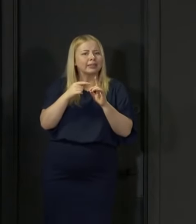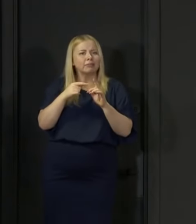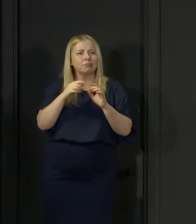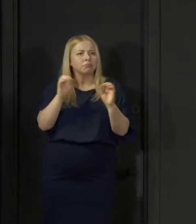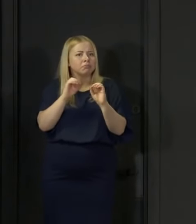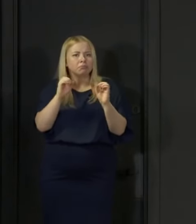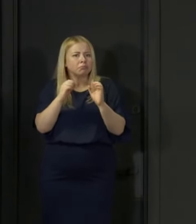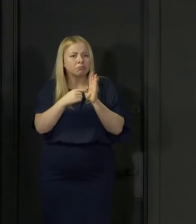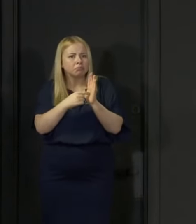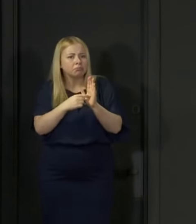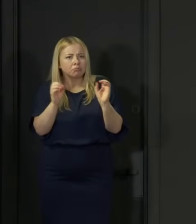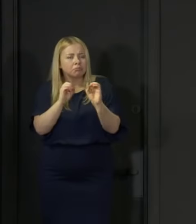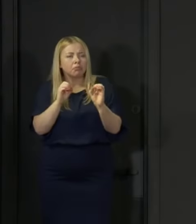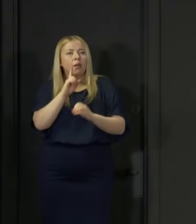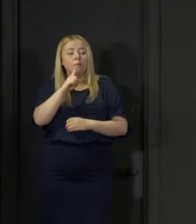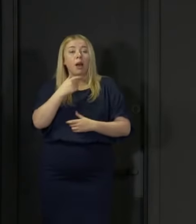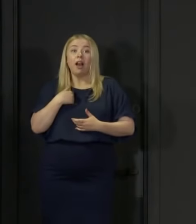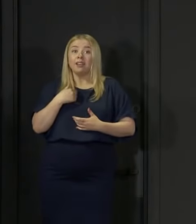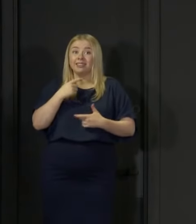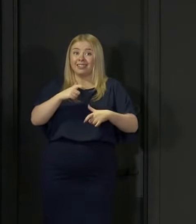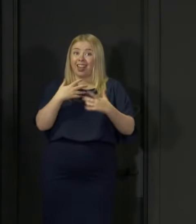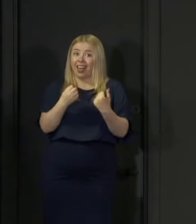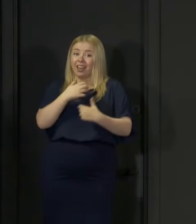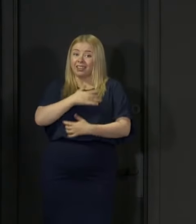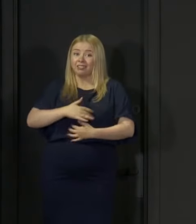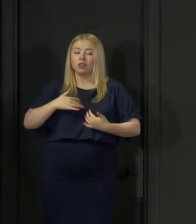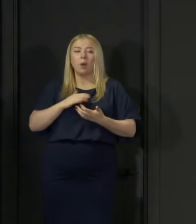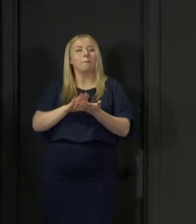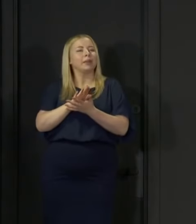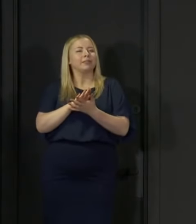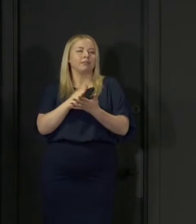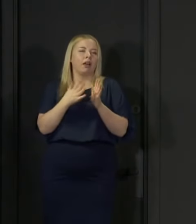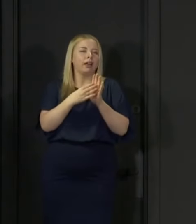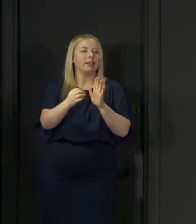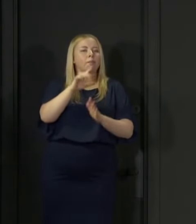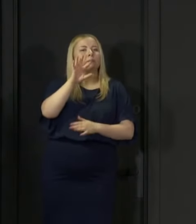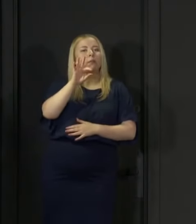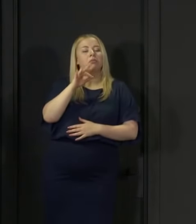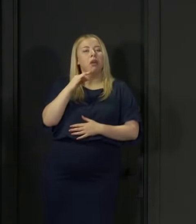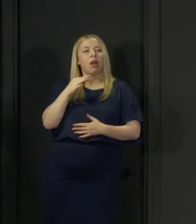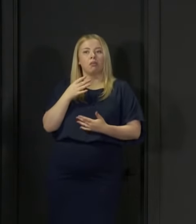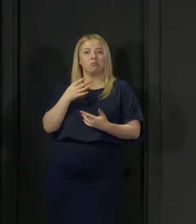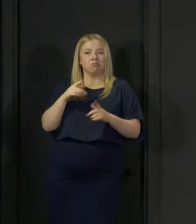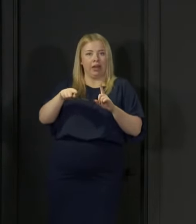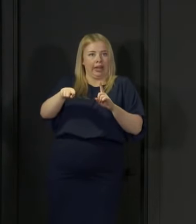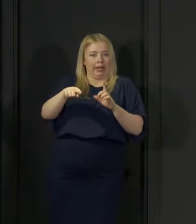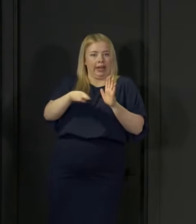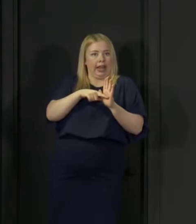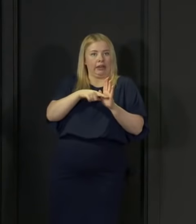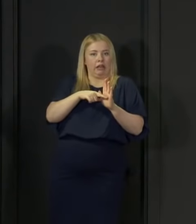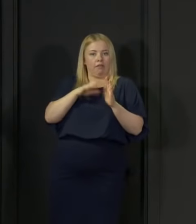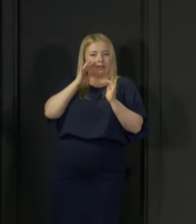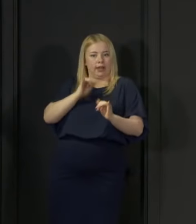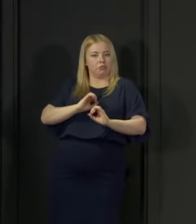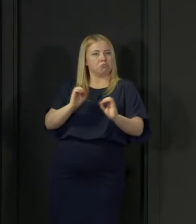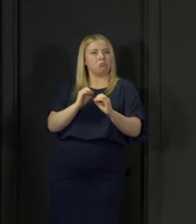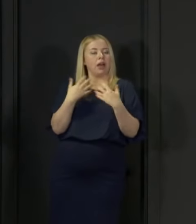For example, on a Monday, you might test negative for the virus, but by the Tuesday you might have developed the virus without knowing it.